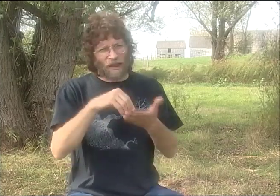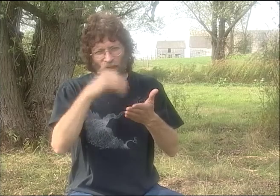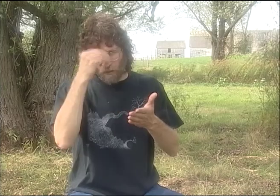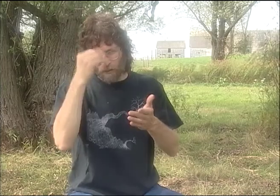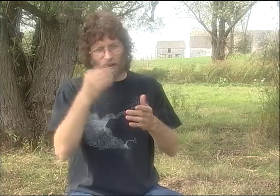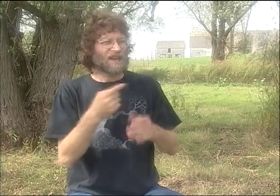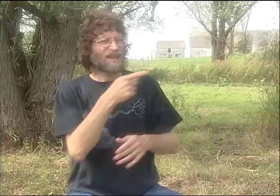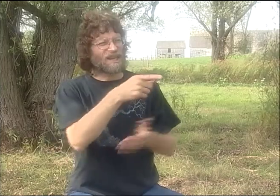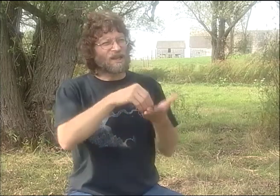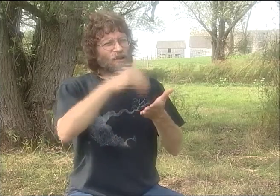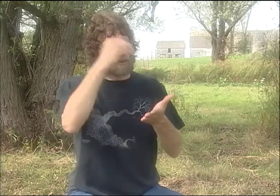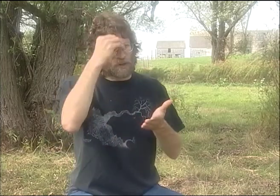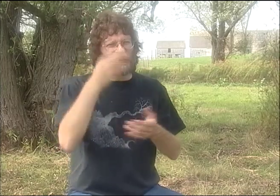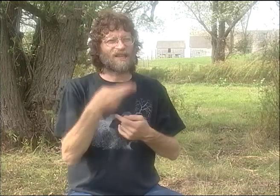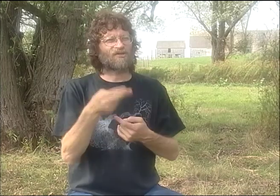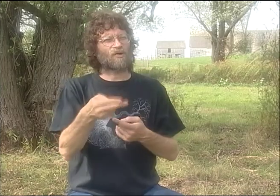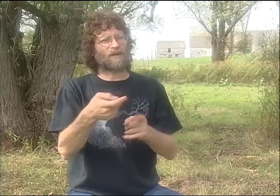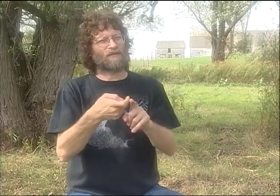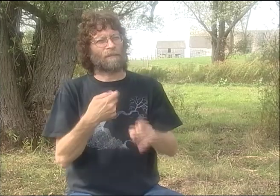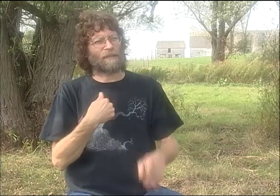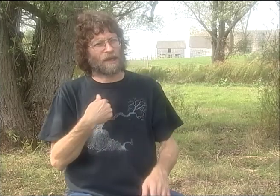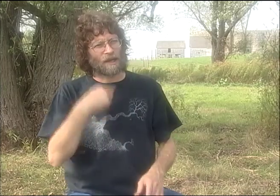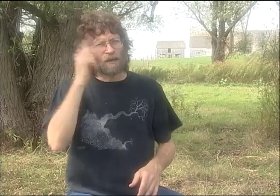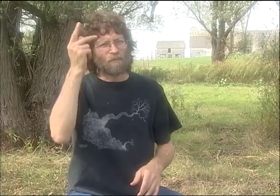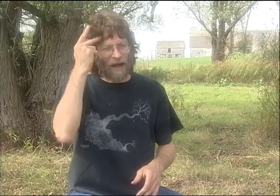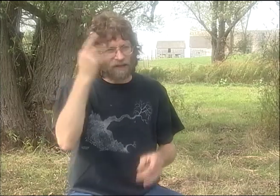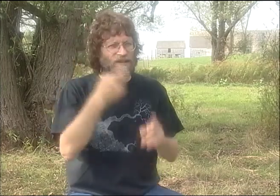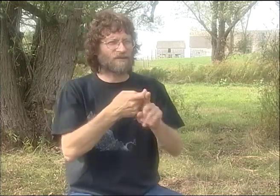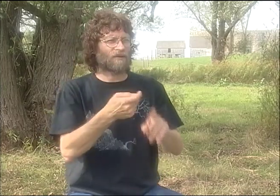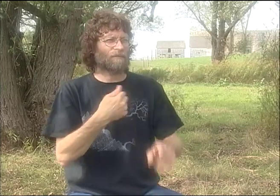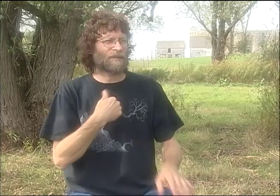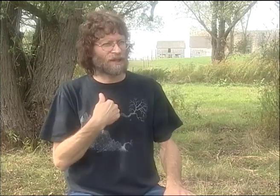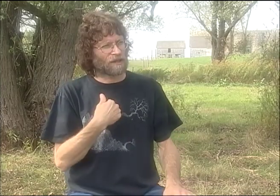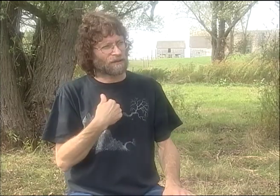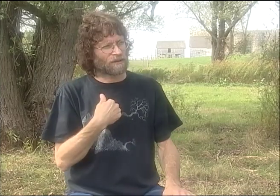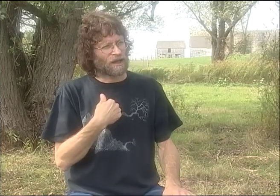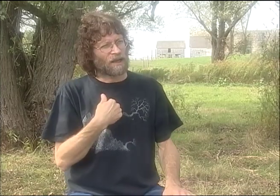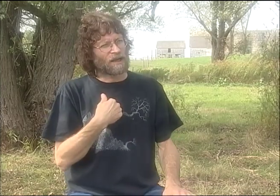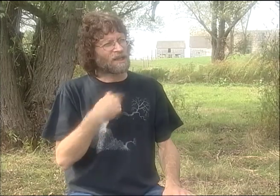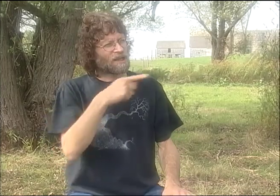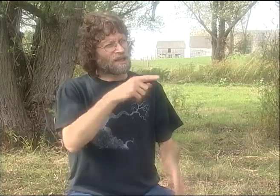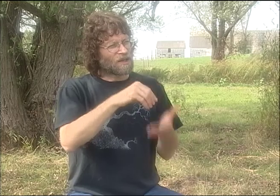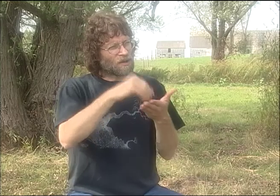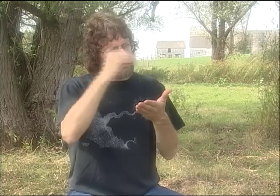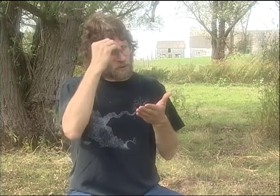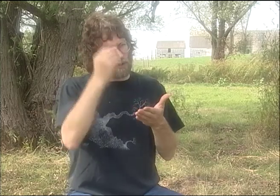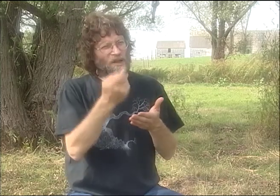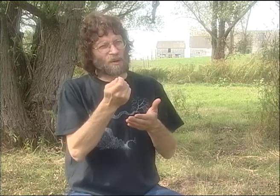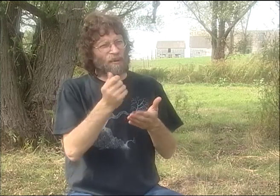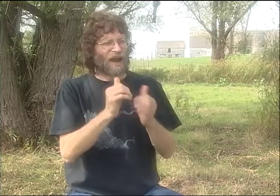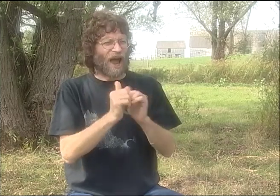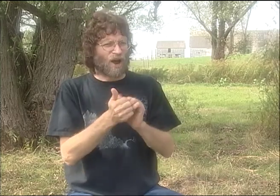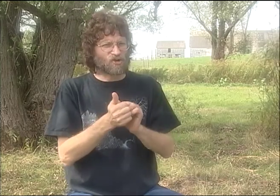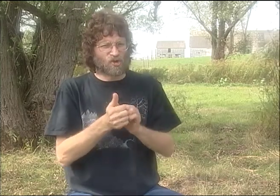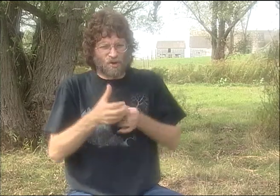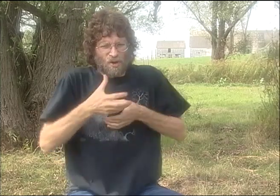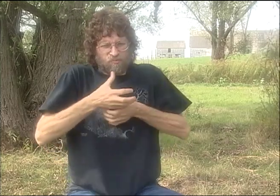JUST PERSONALLY, JUST A PERSONAL COMMENT ABOUT PETER. ONE THING THAT I'VE REALLY LEARNED FROM HIM...